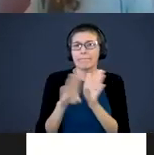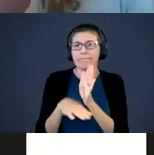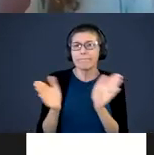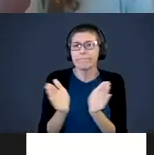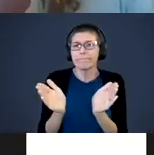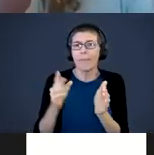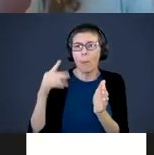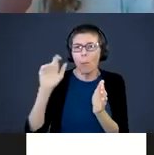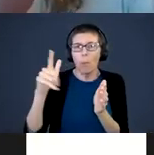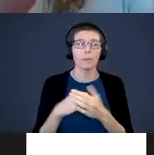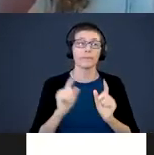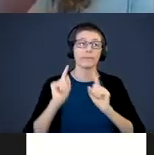Nature Center Aquarium